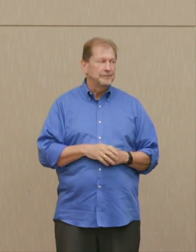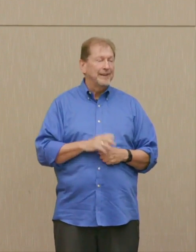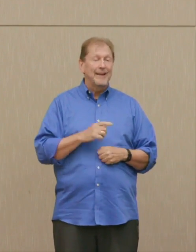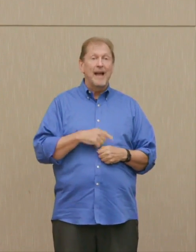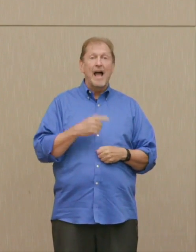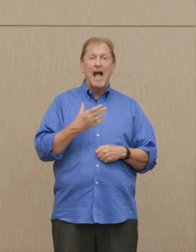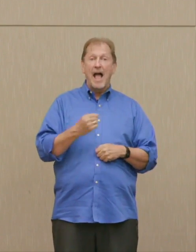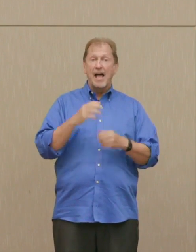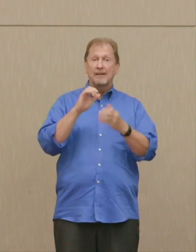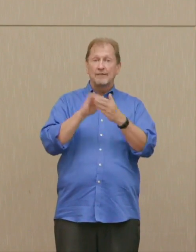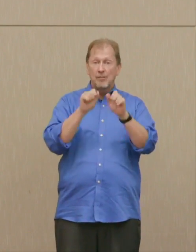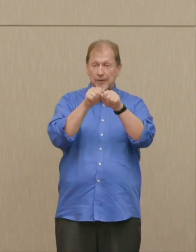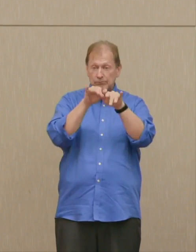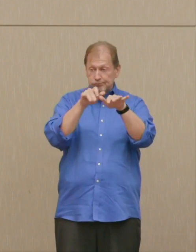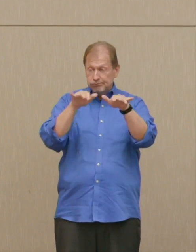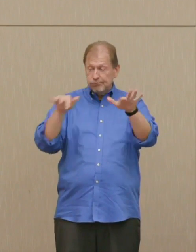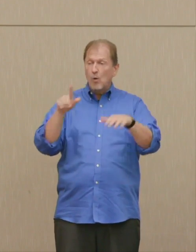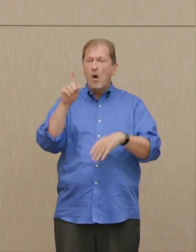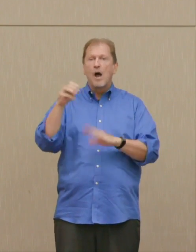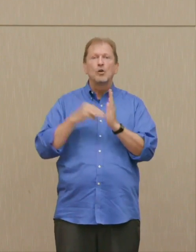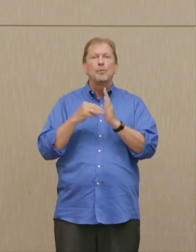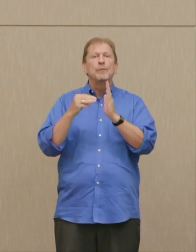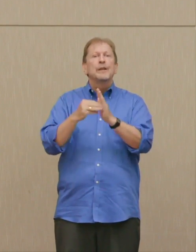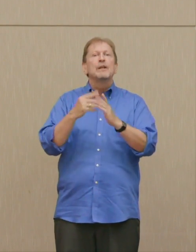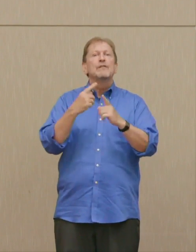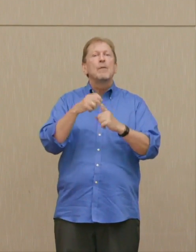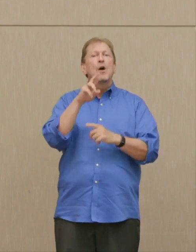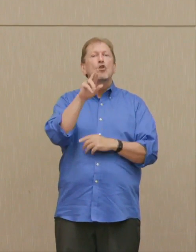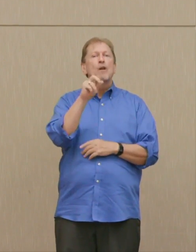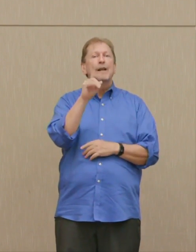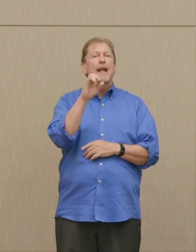100 million in east Europe from attacks on their air defenses.